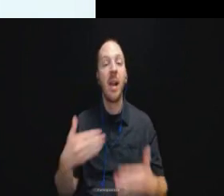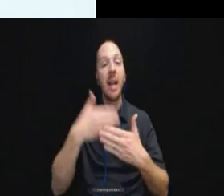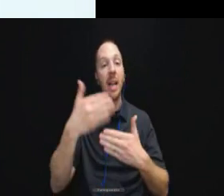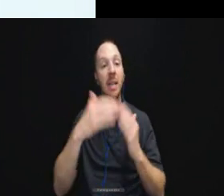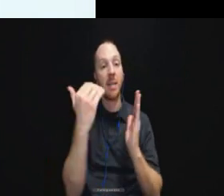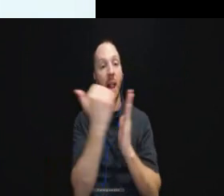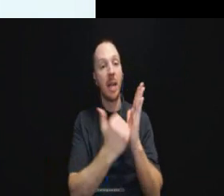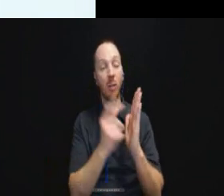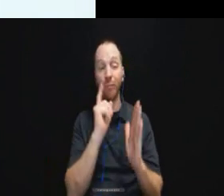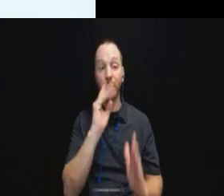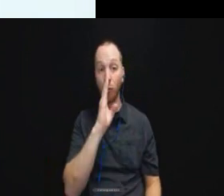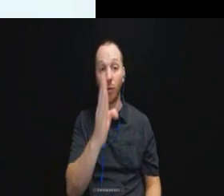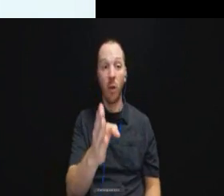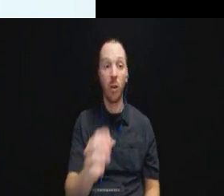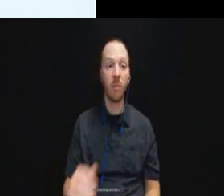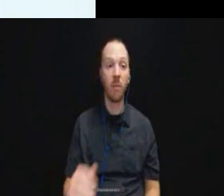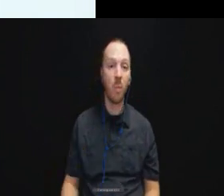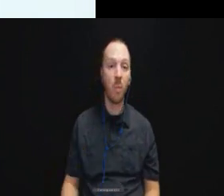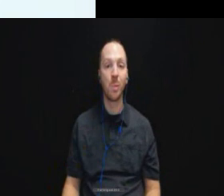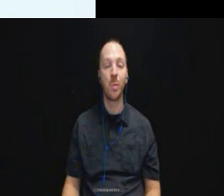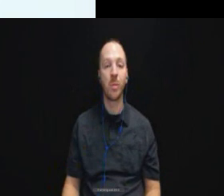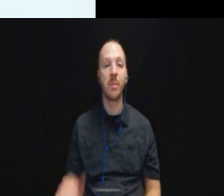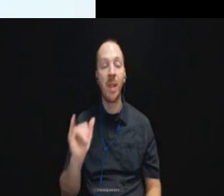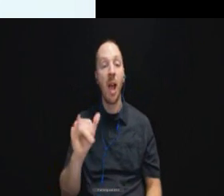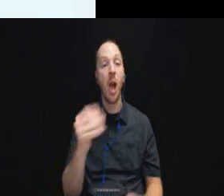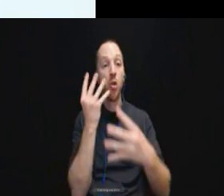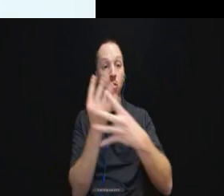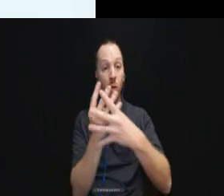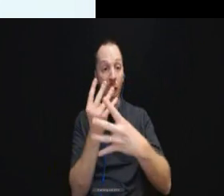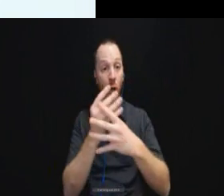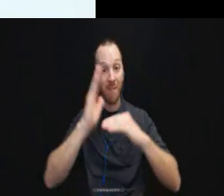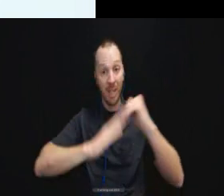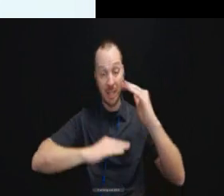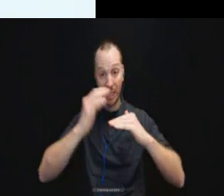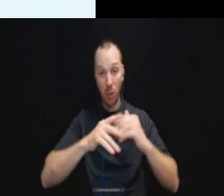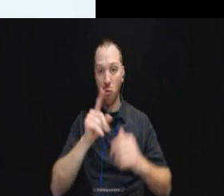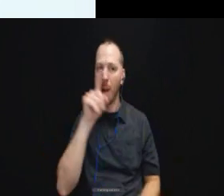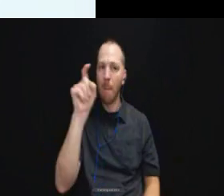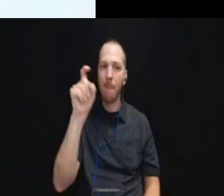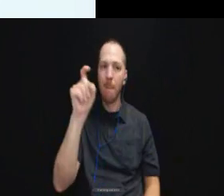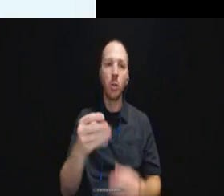And this lesson is that correctional facilities need to be providing video phones to ensure